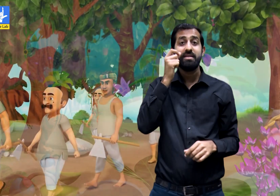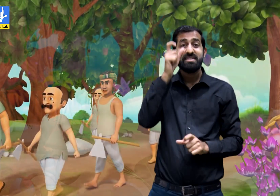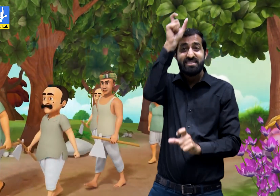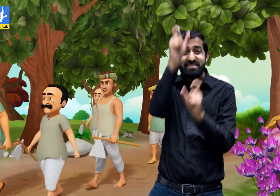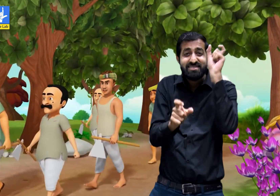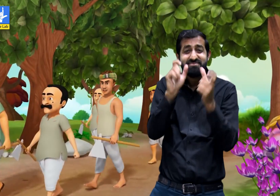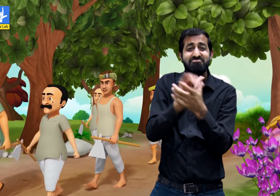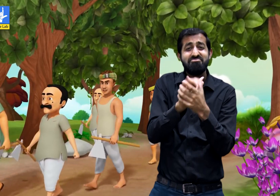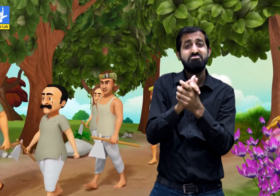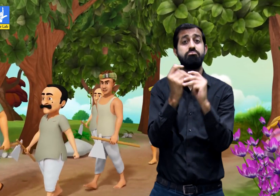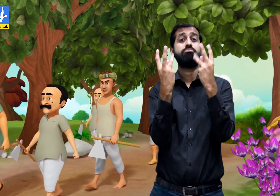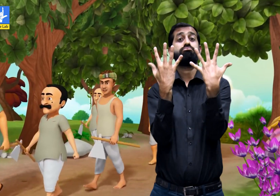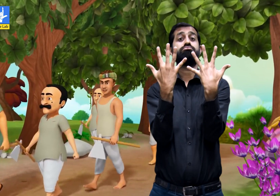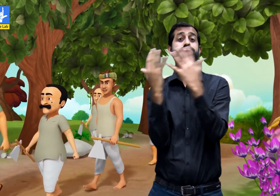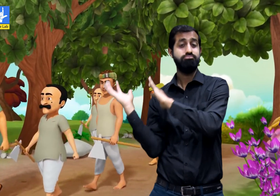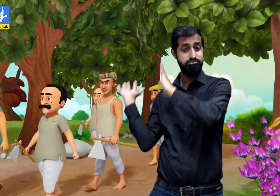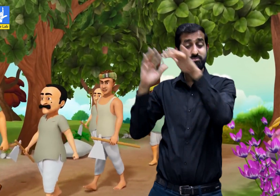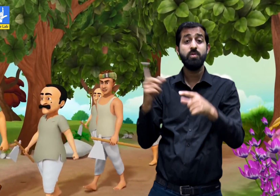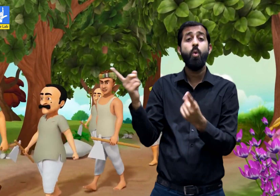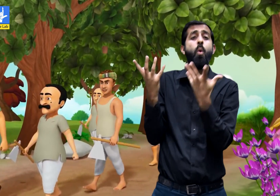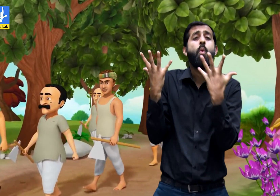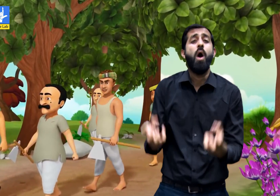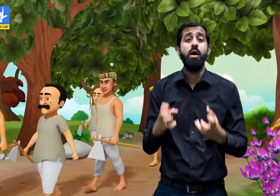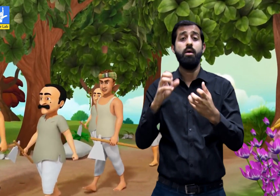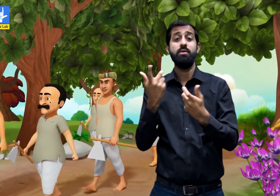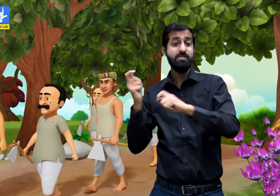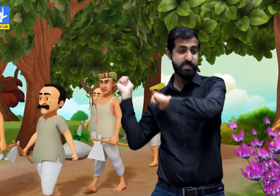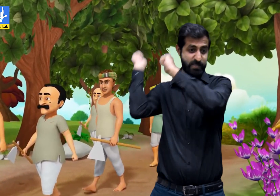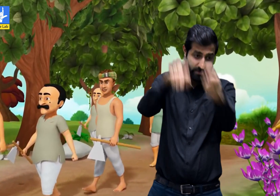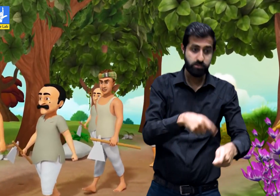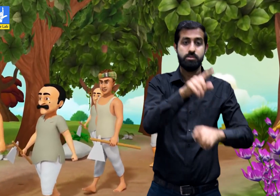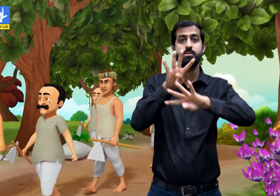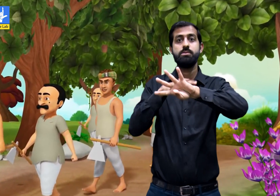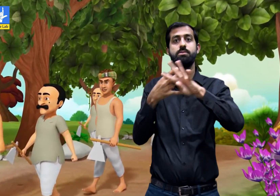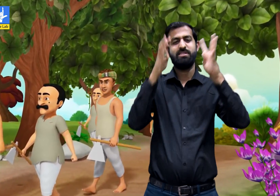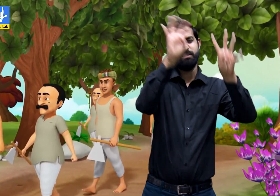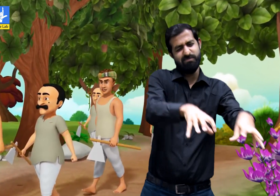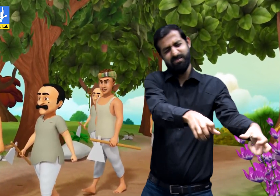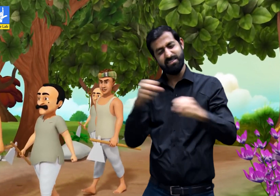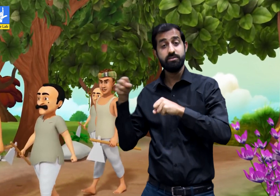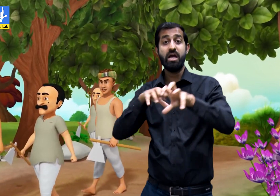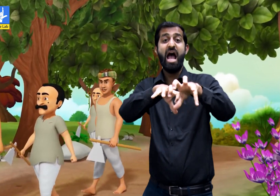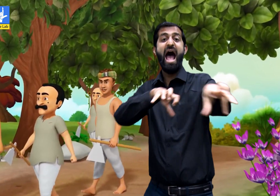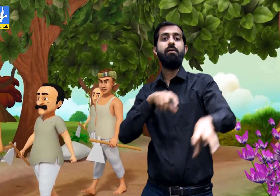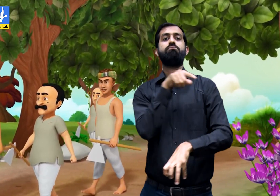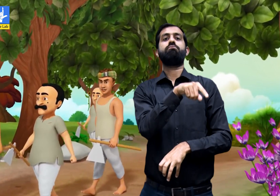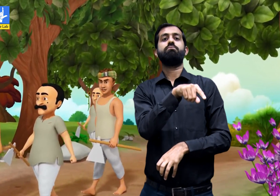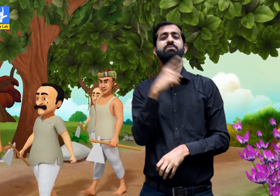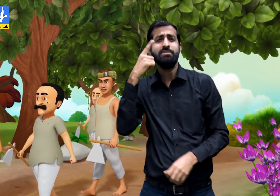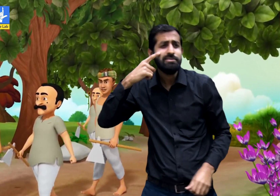Later, a group of ten men came to the forest. They wanted to capture a tiger.